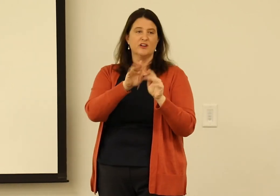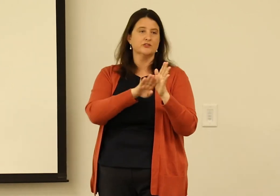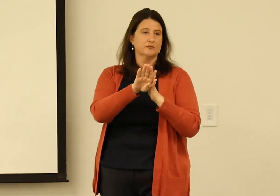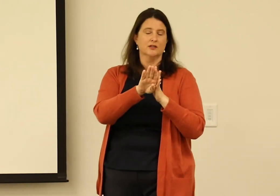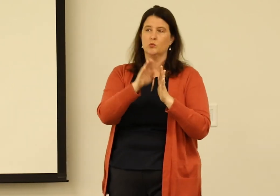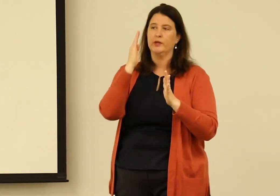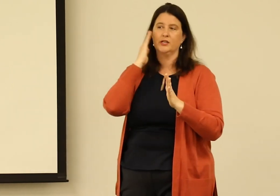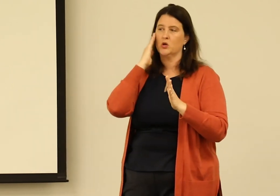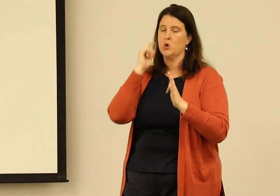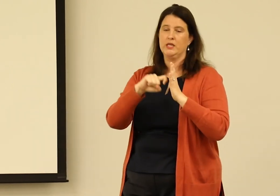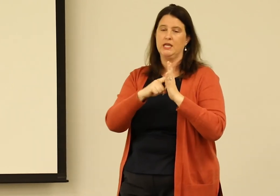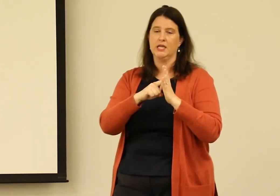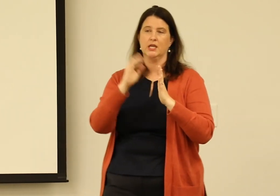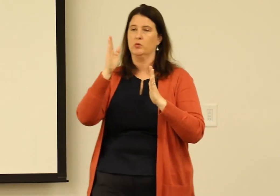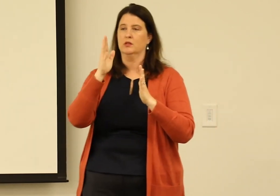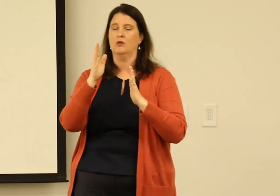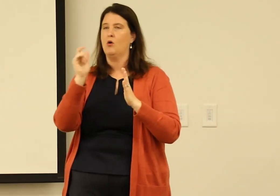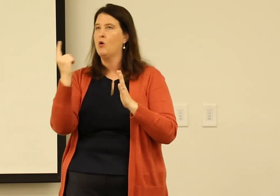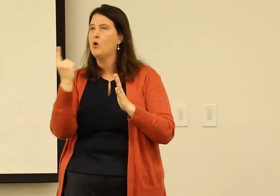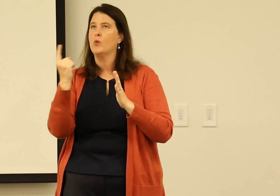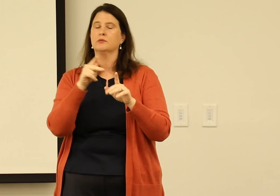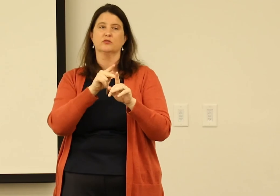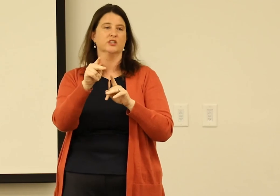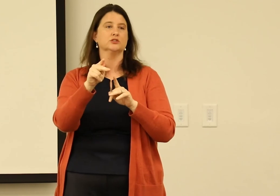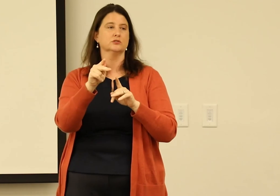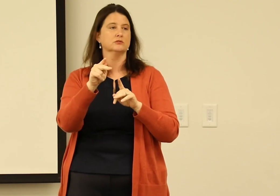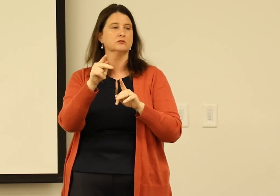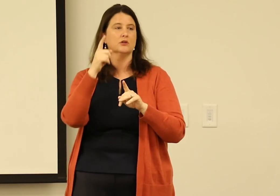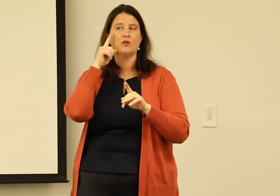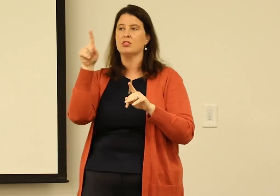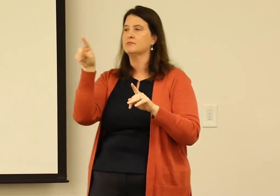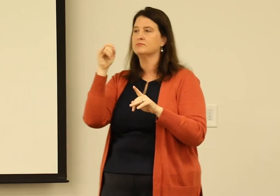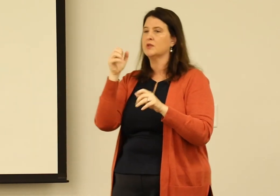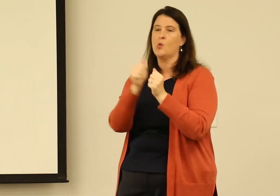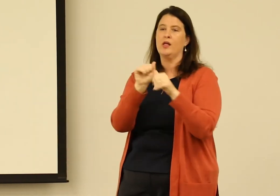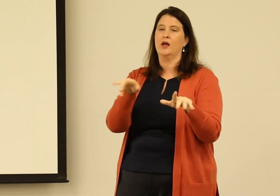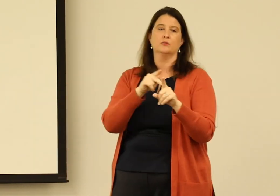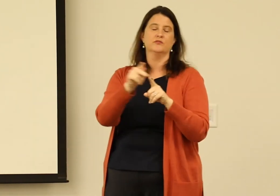Online professional developing. We know the key is professionals.